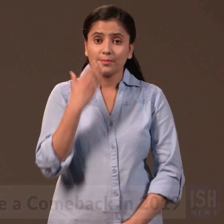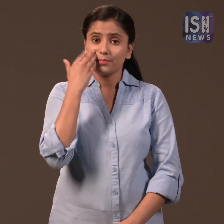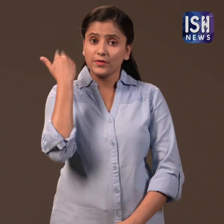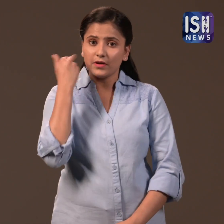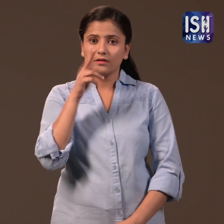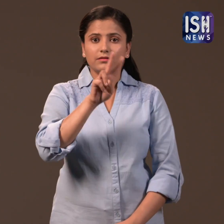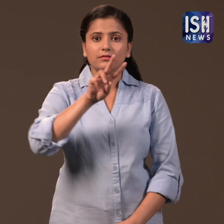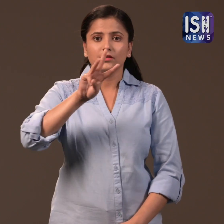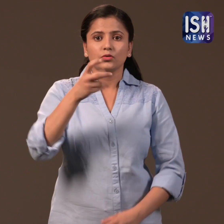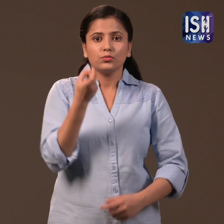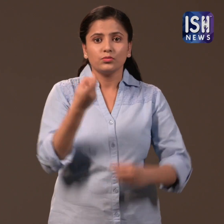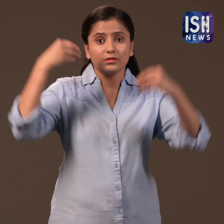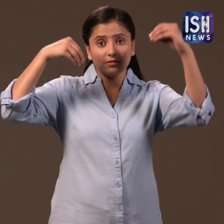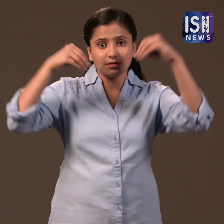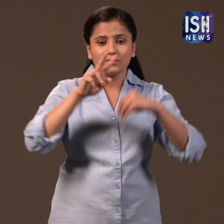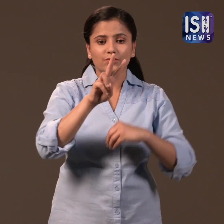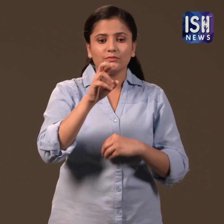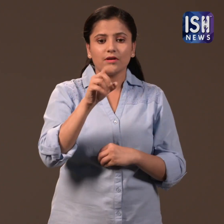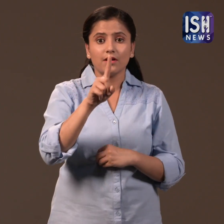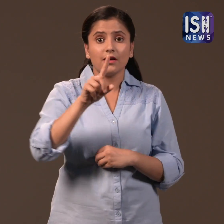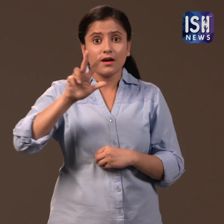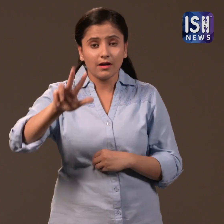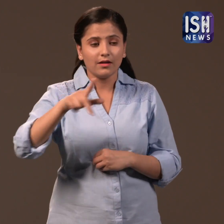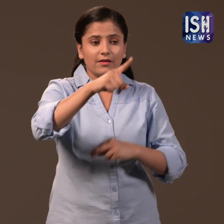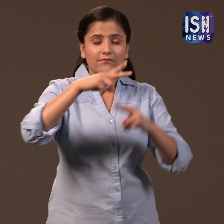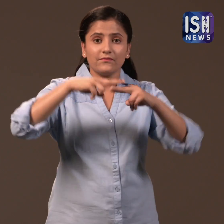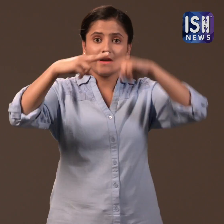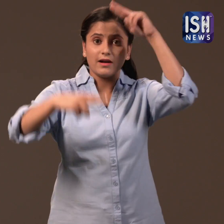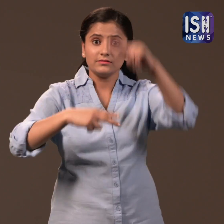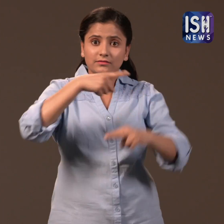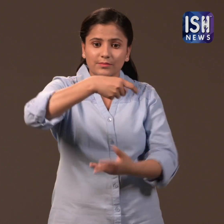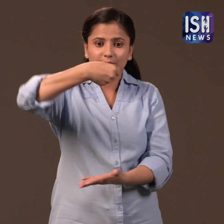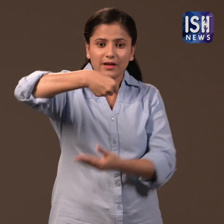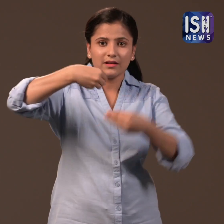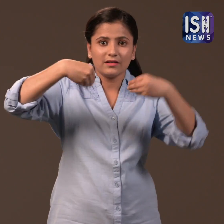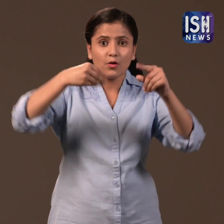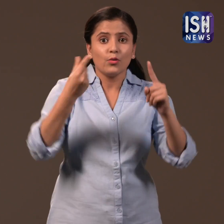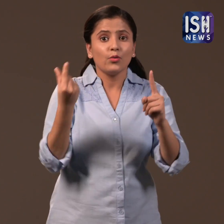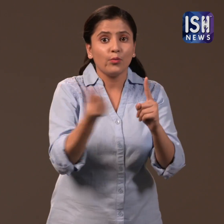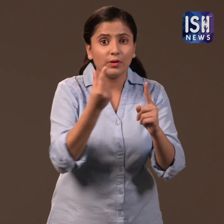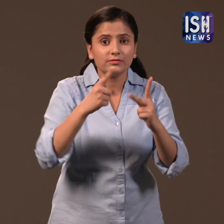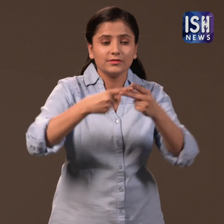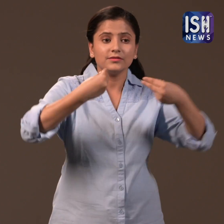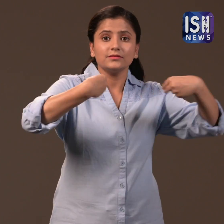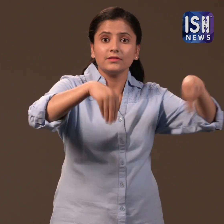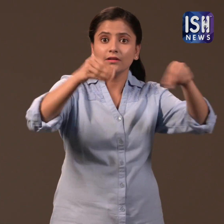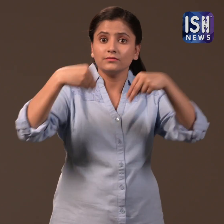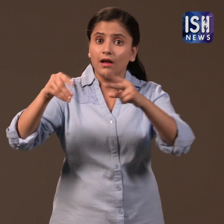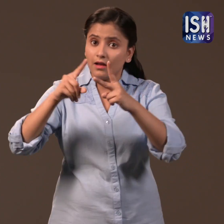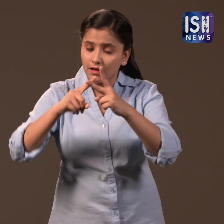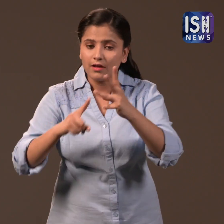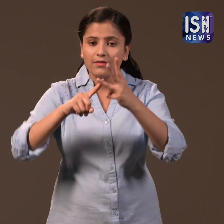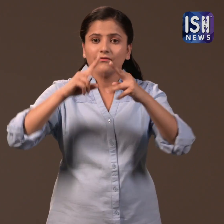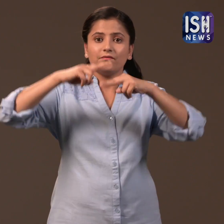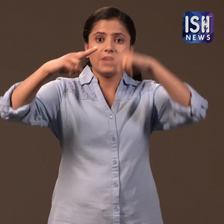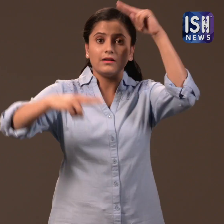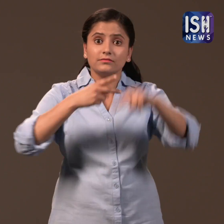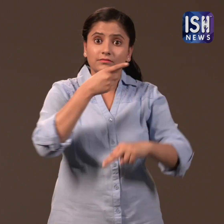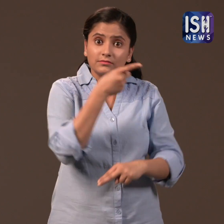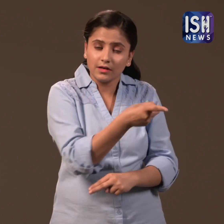Earlier on 23rd June 2018, the manufacture, sale and distribution of plastic bags